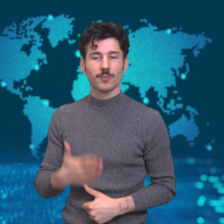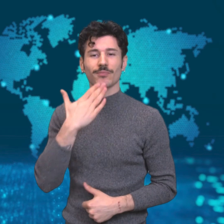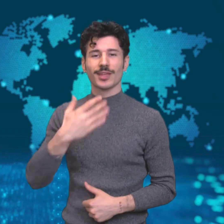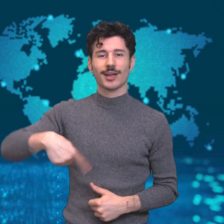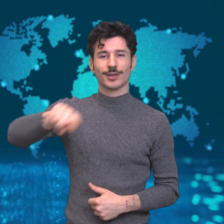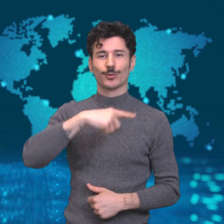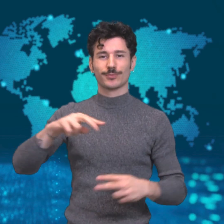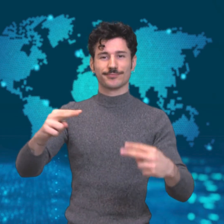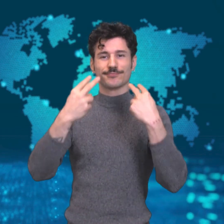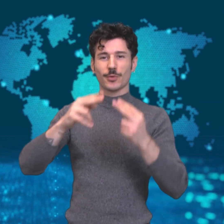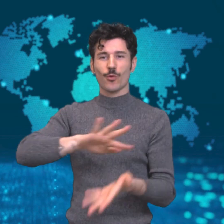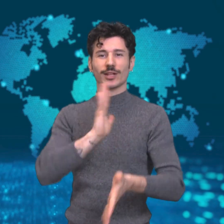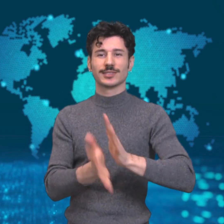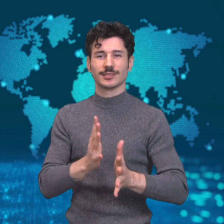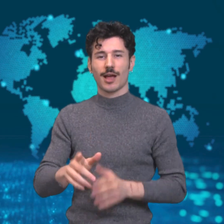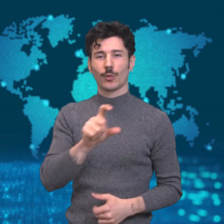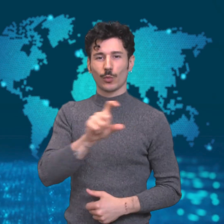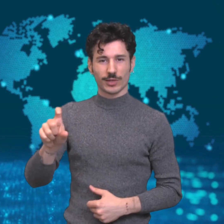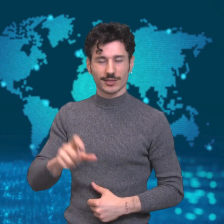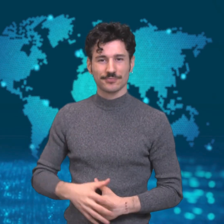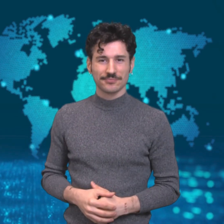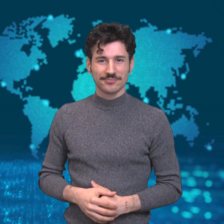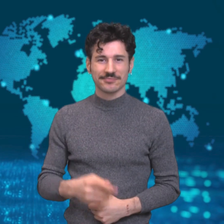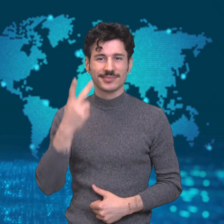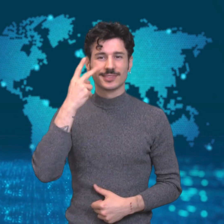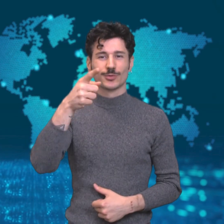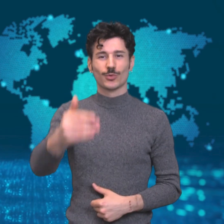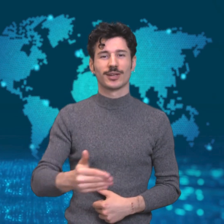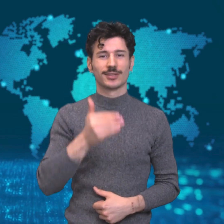Thank you for watching WorldSign Week and see you next time!